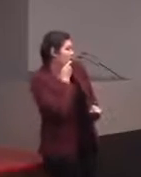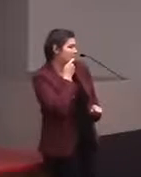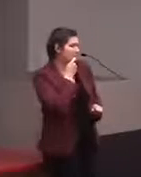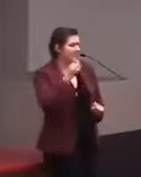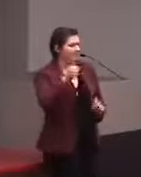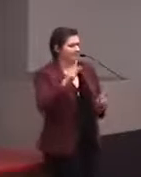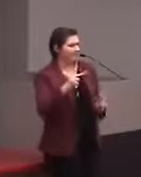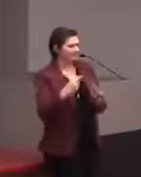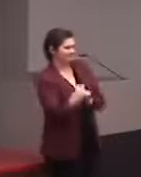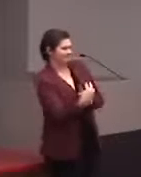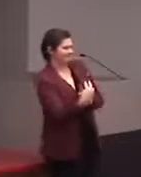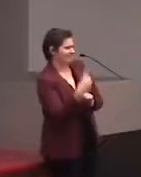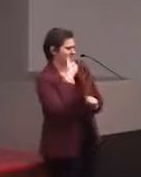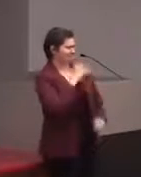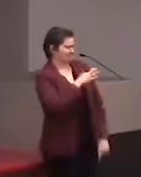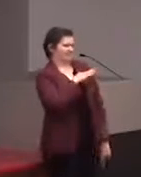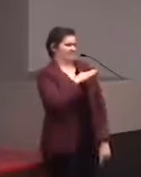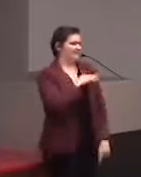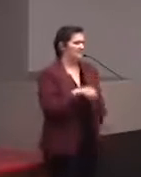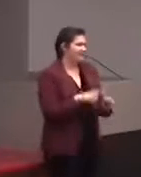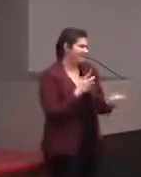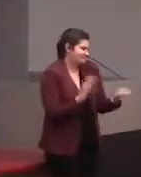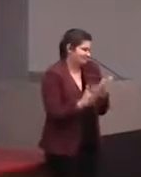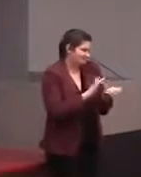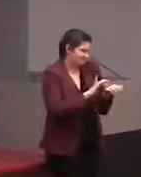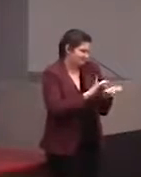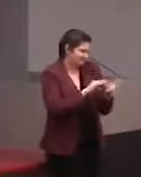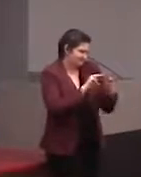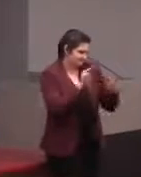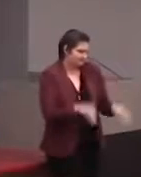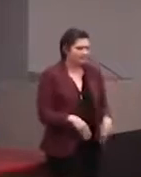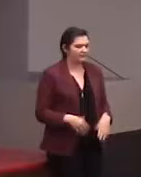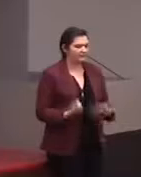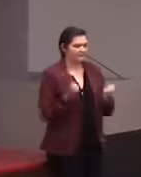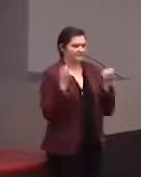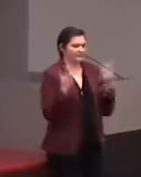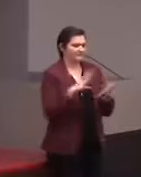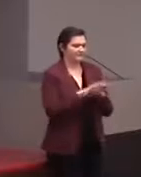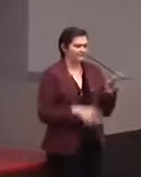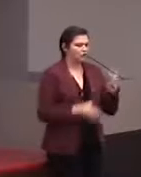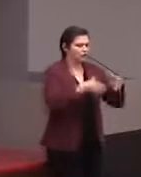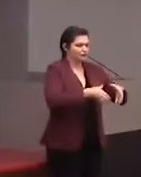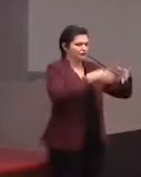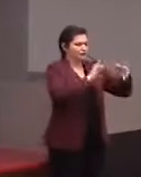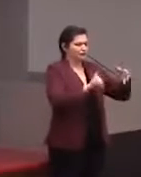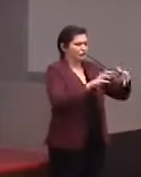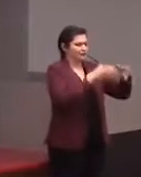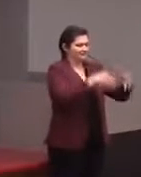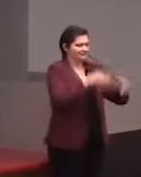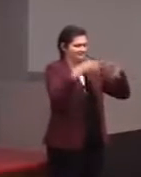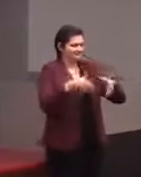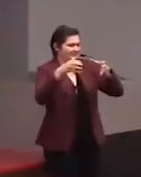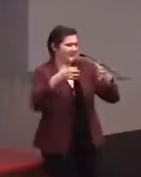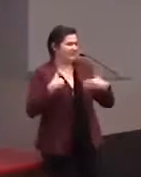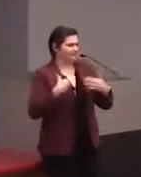or however you think of medical museums and specimens in jars and things like that. But one thing that they really wanted to have